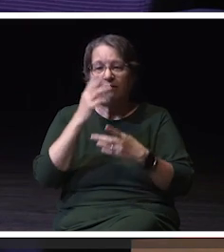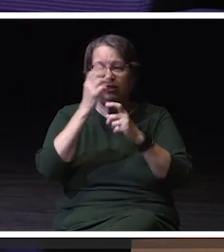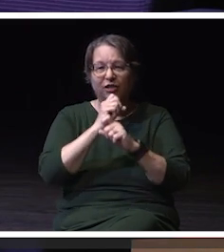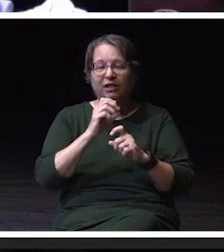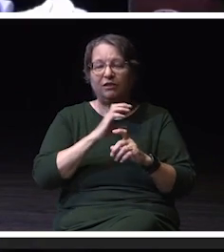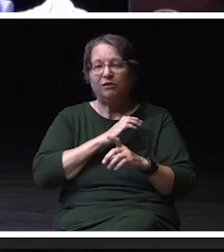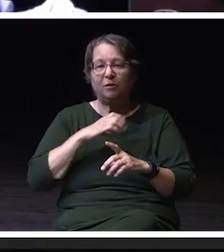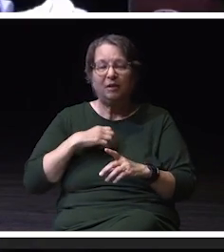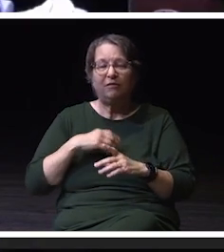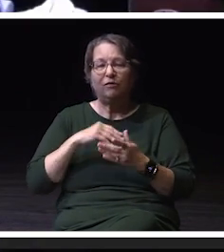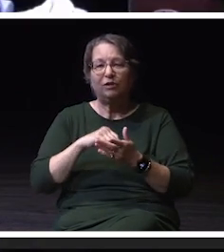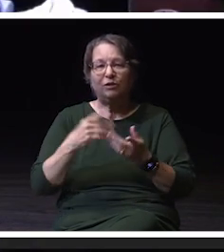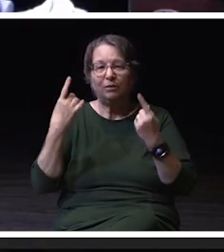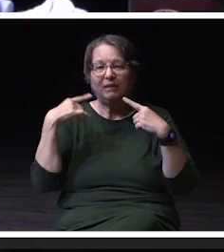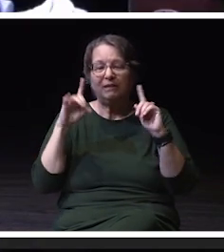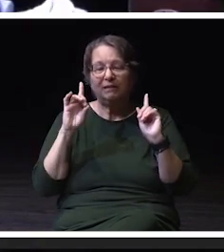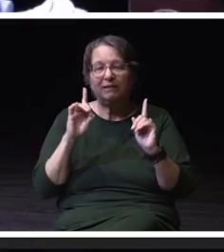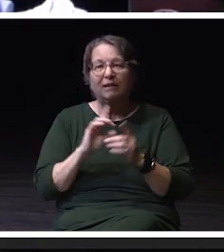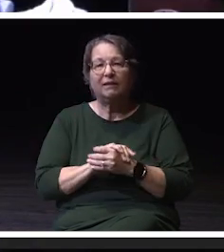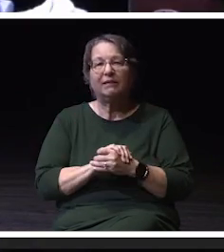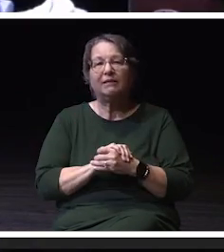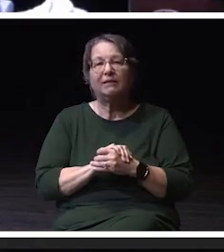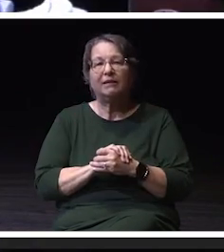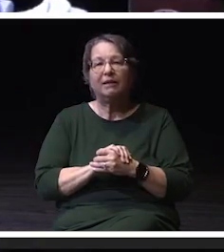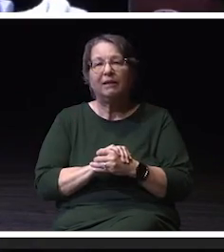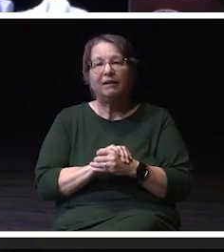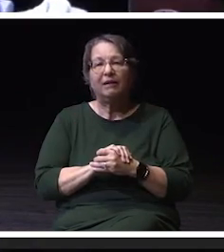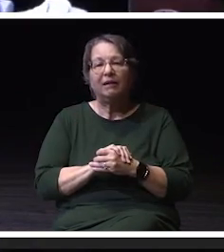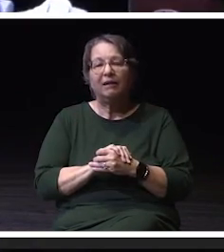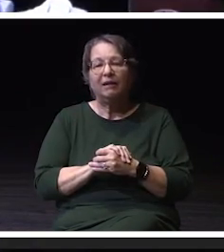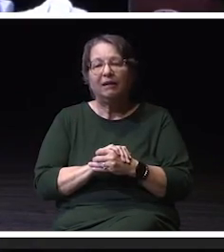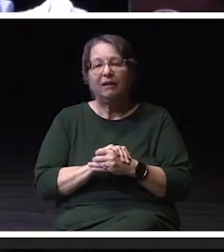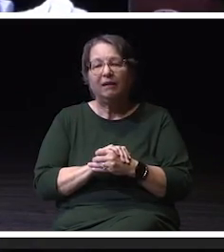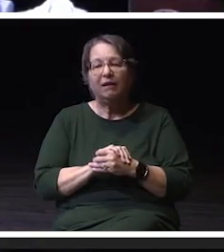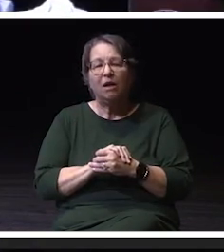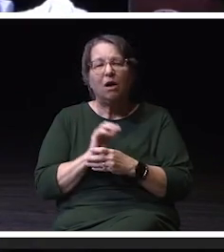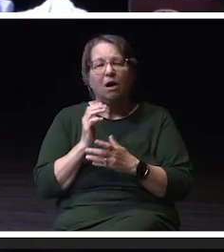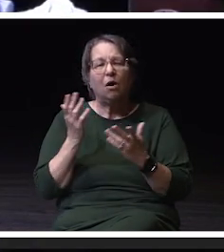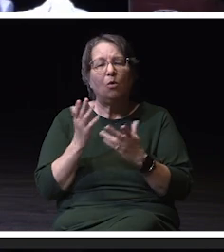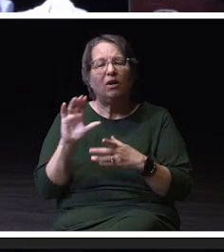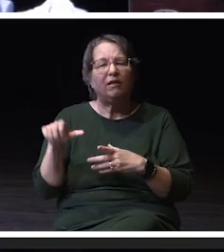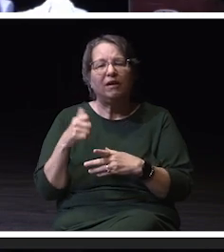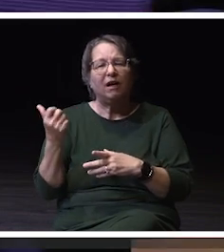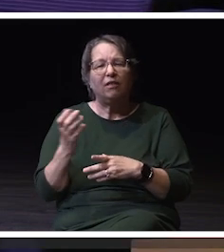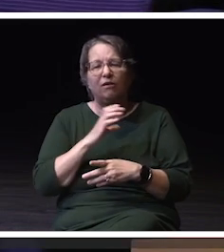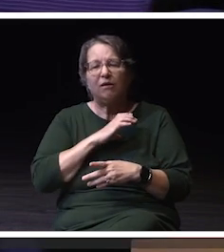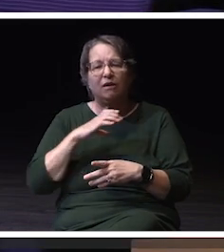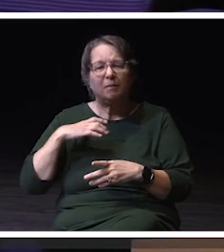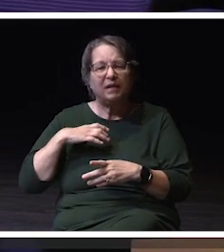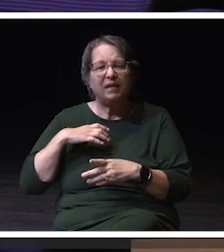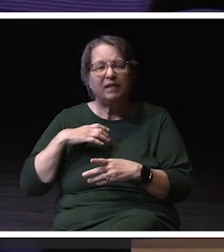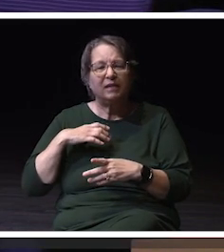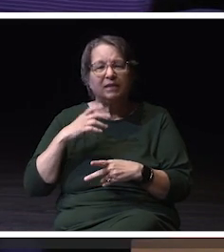that's guided, our work with our strategic plan. But what are the other Chancellor committees for people to know. Sure.